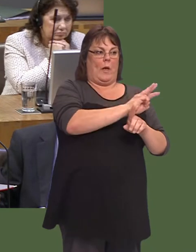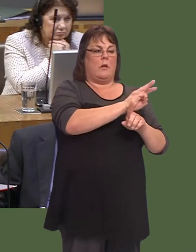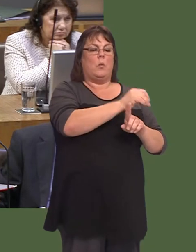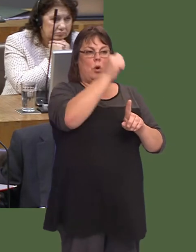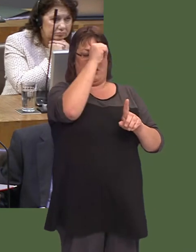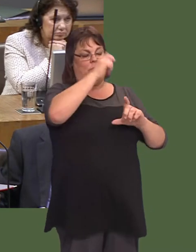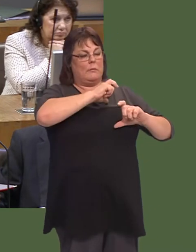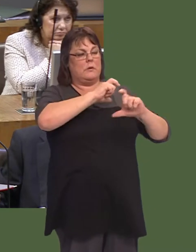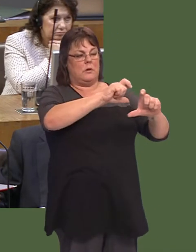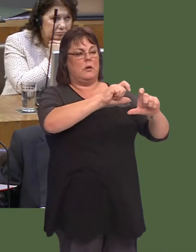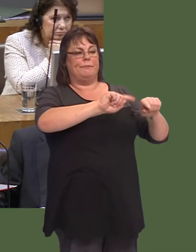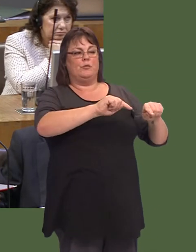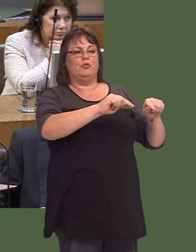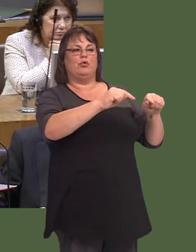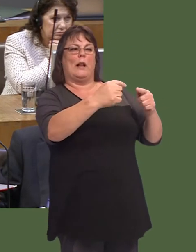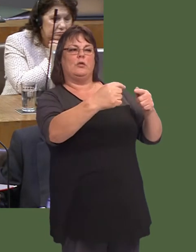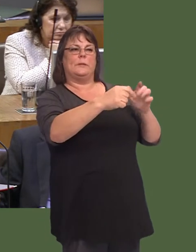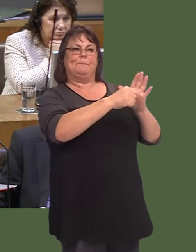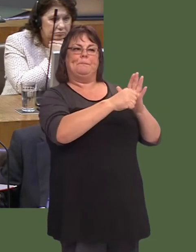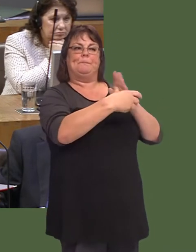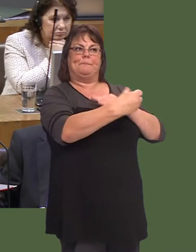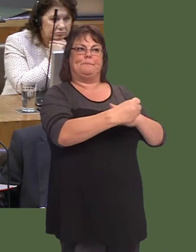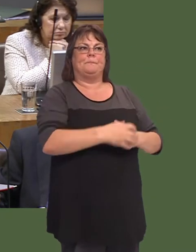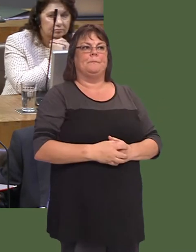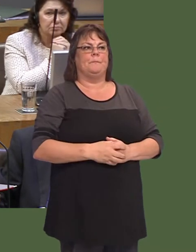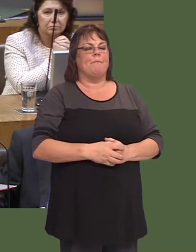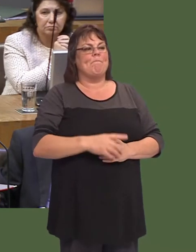Rwyín gwybod bod y sefyllfa yn Llwynhelyg yn rhywbeth dros dro, nid rhywbeth parhaolóa